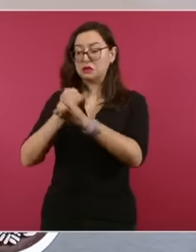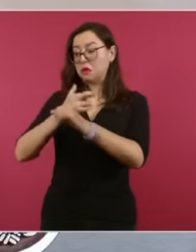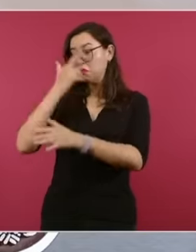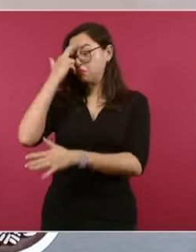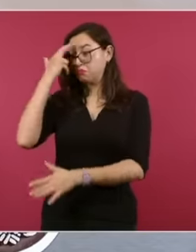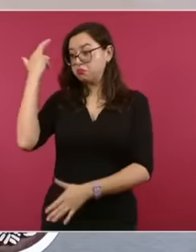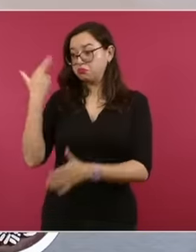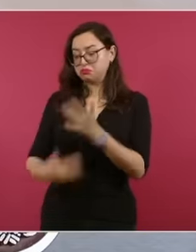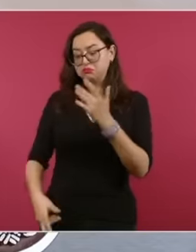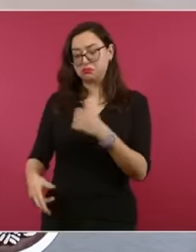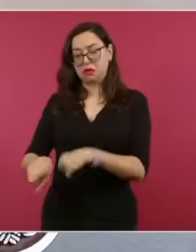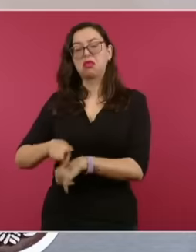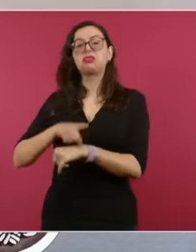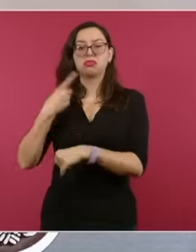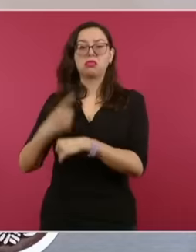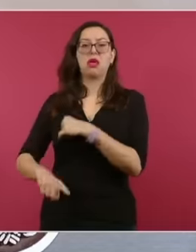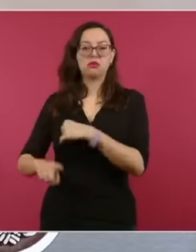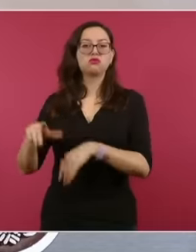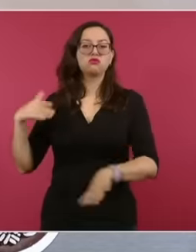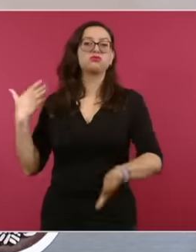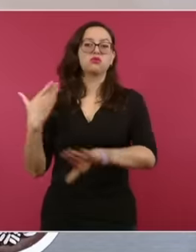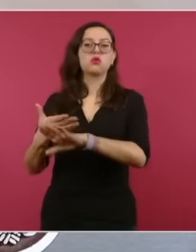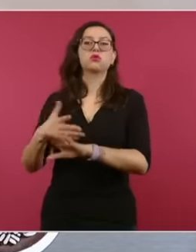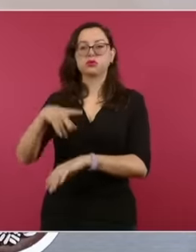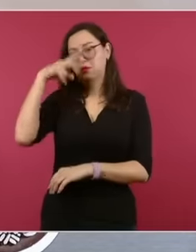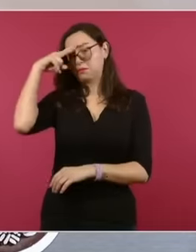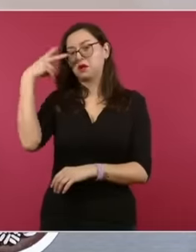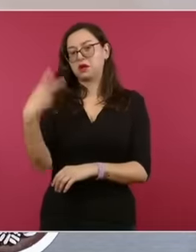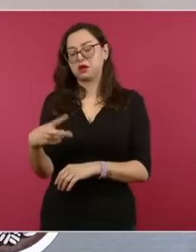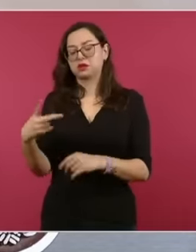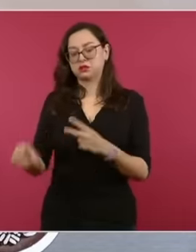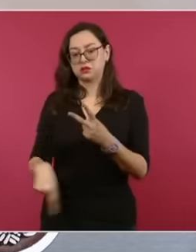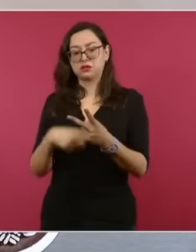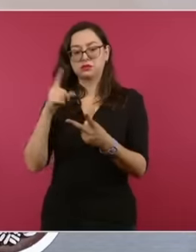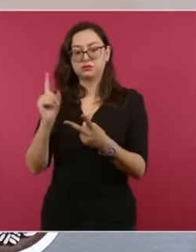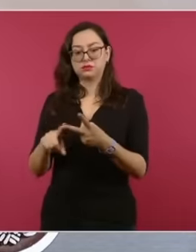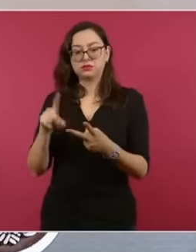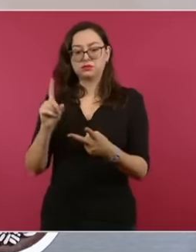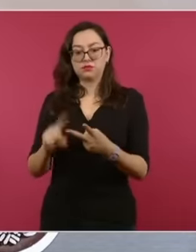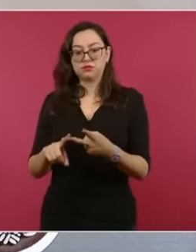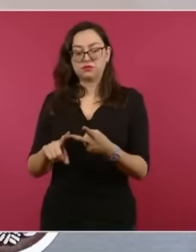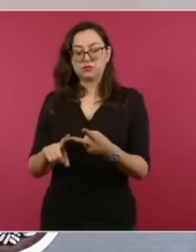Mexico second the suspension of Ecuador as a member of the United Nations Organization